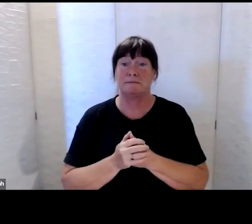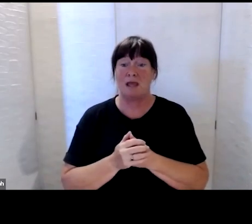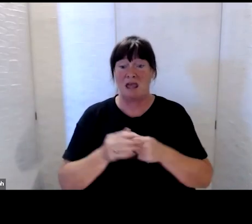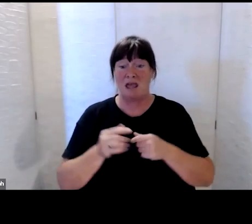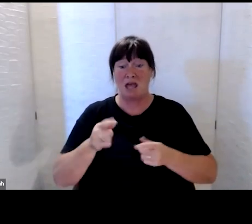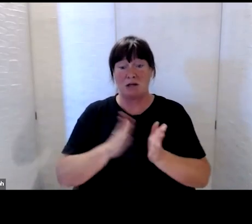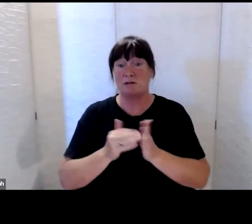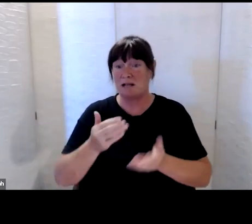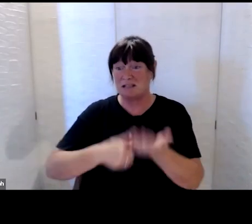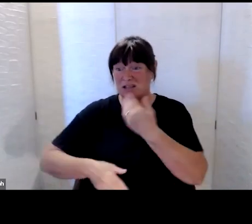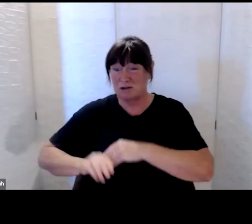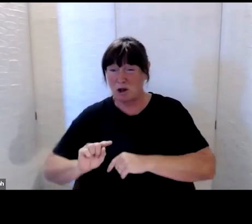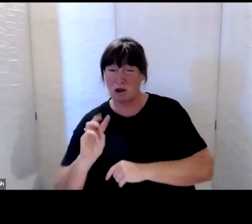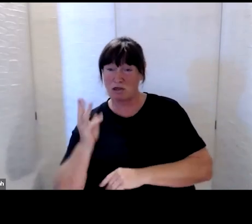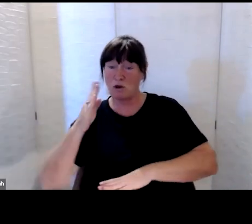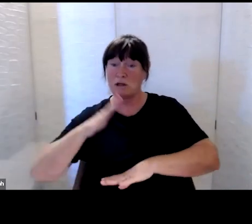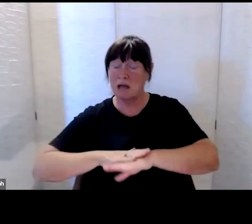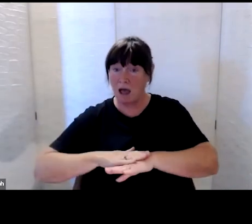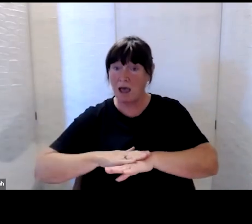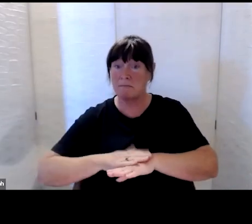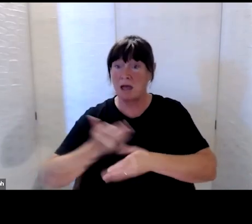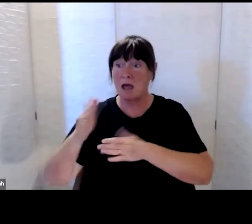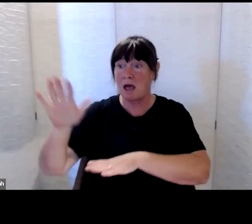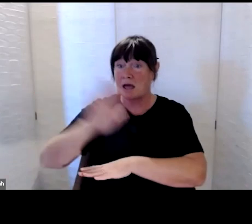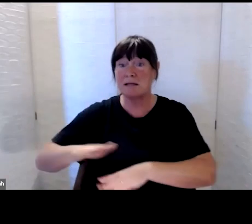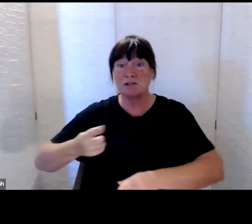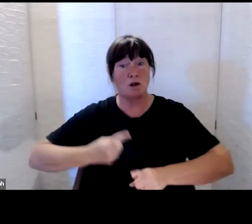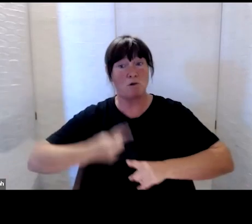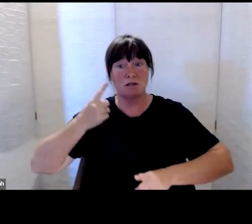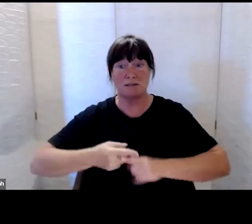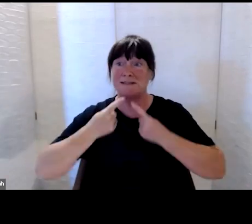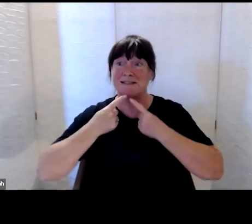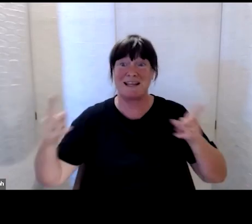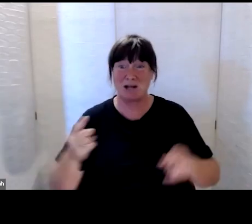that a national emergency has been declared, and it came at a time where I think we all felt